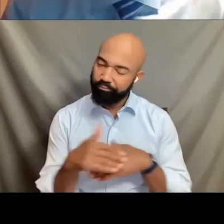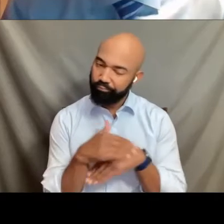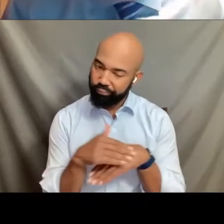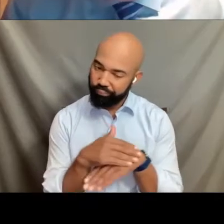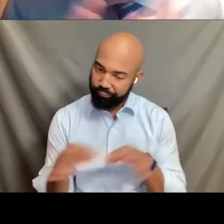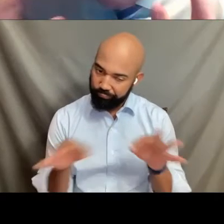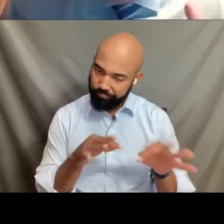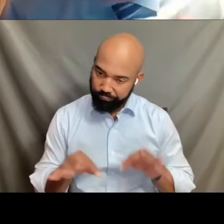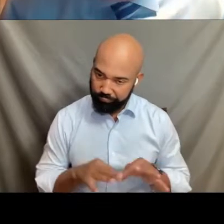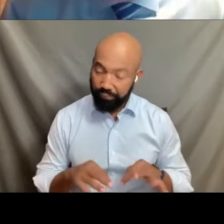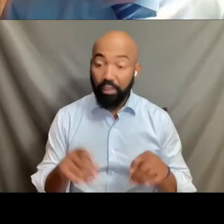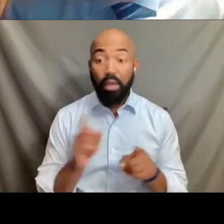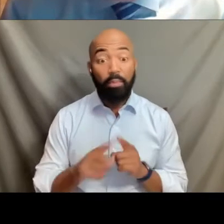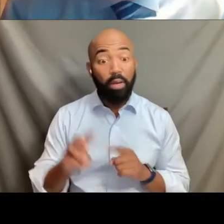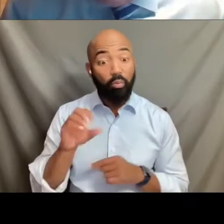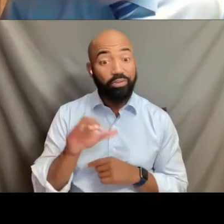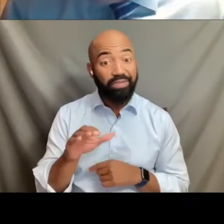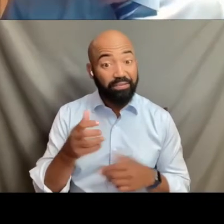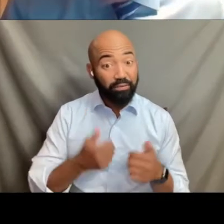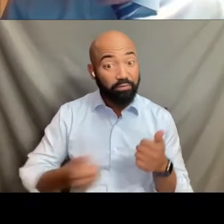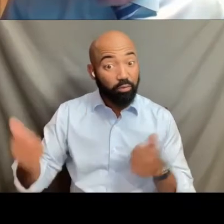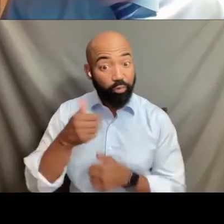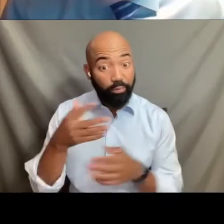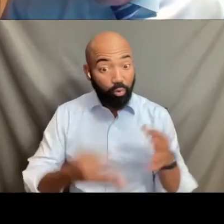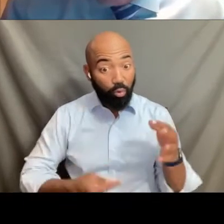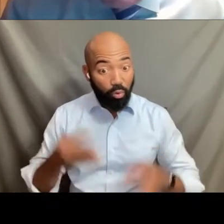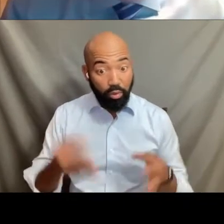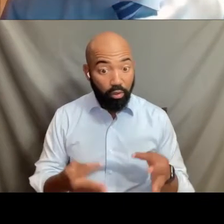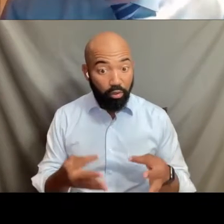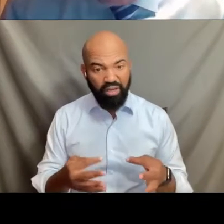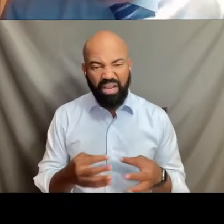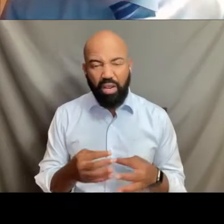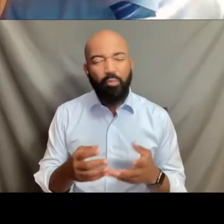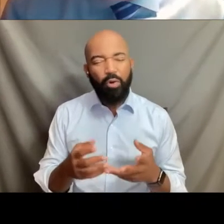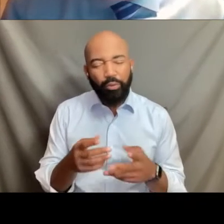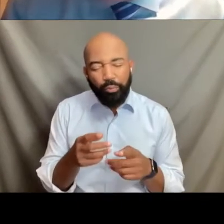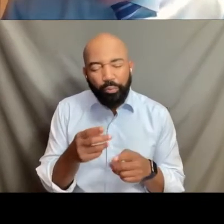the Wisconsin Supreme Court by a narrow majority as it always is,